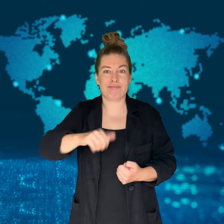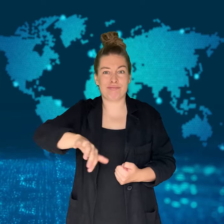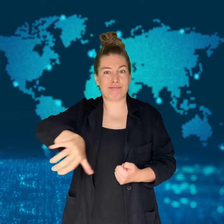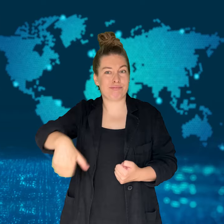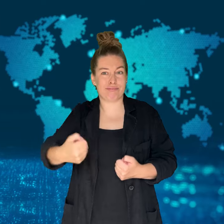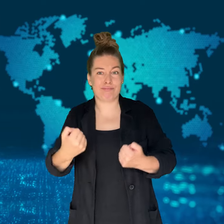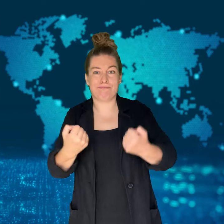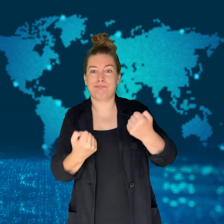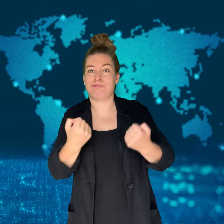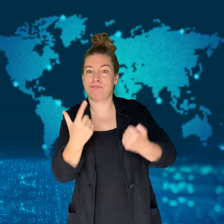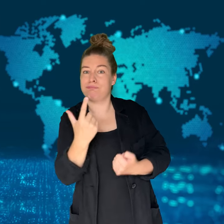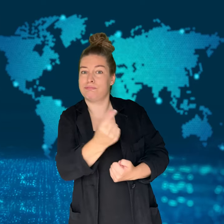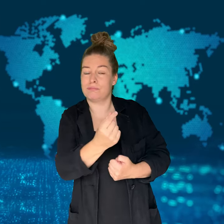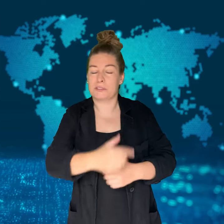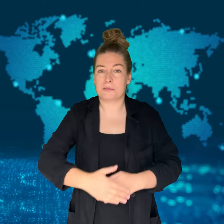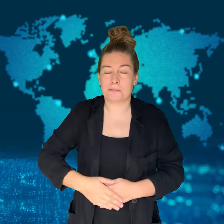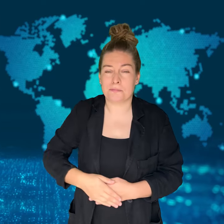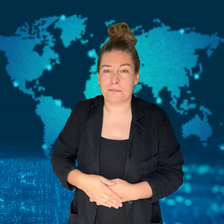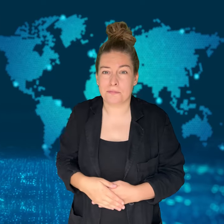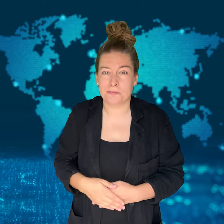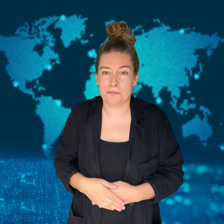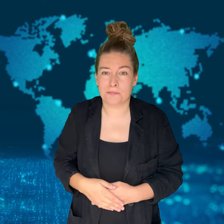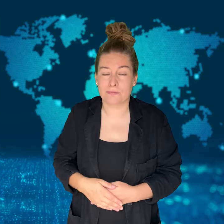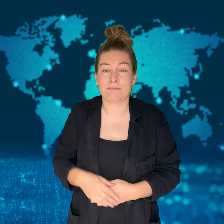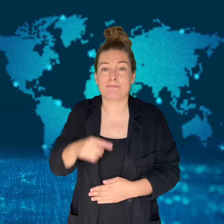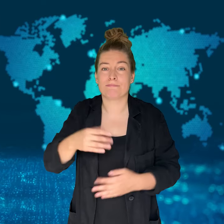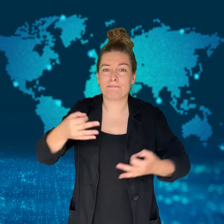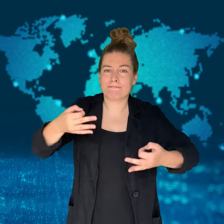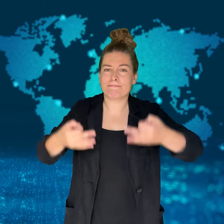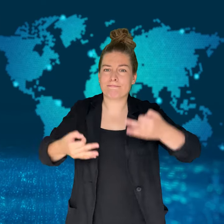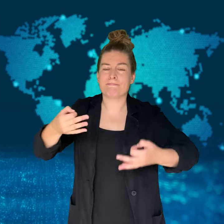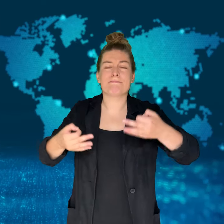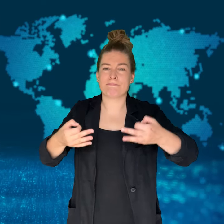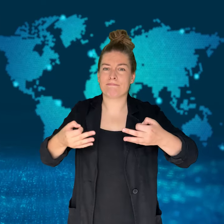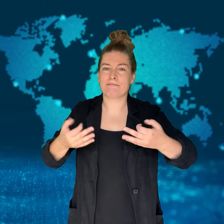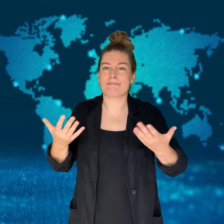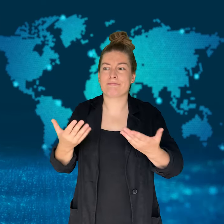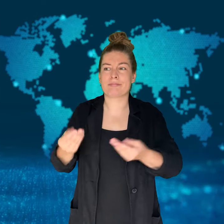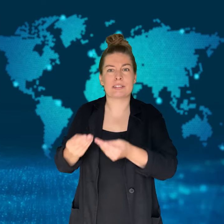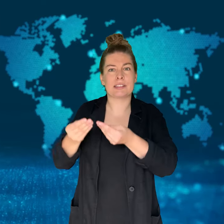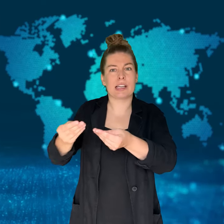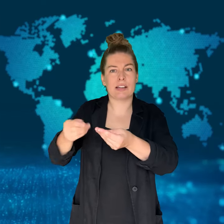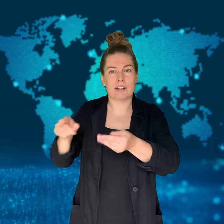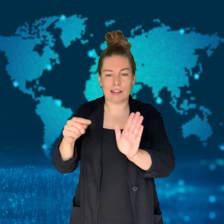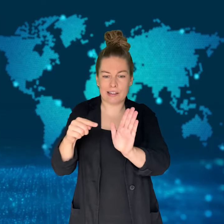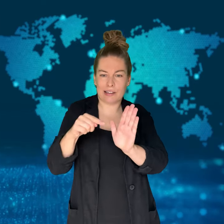She was charged with arson, car theft, and felony possession of